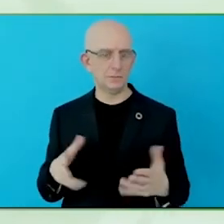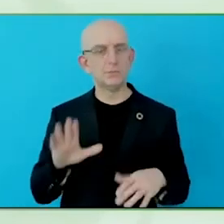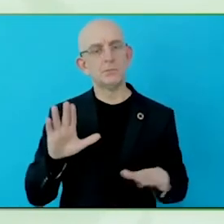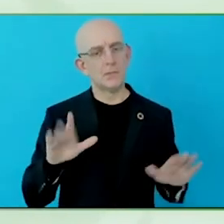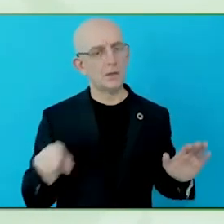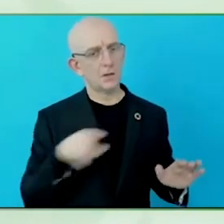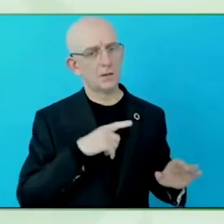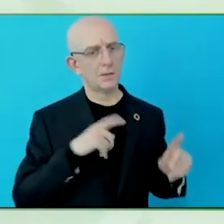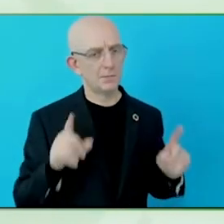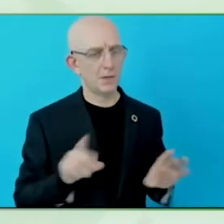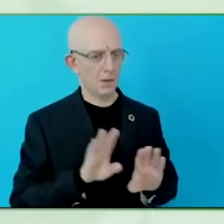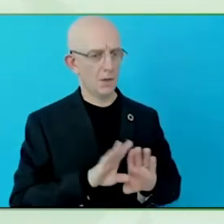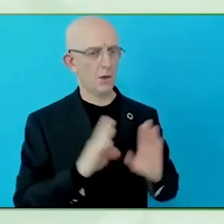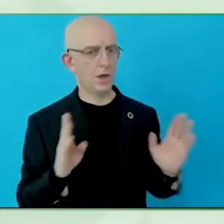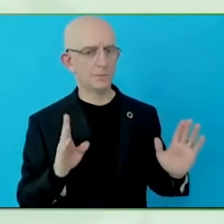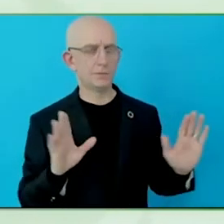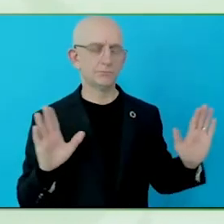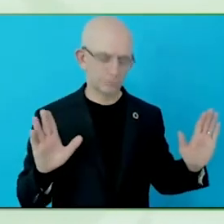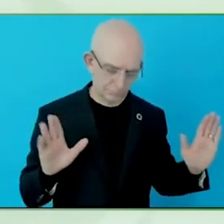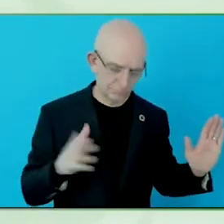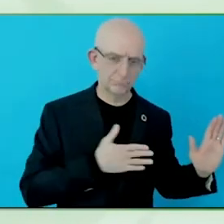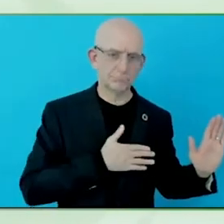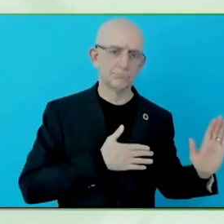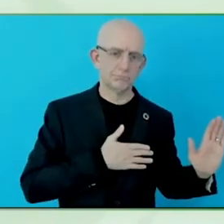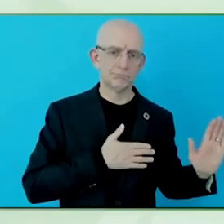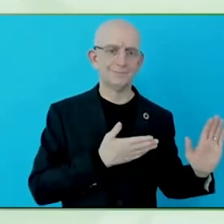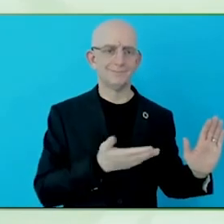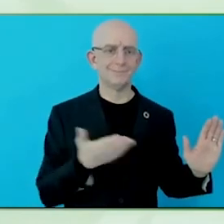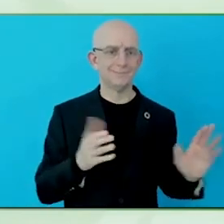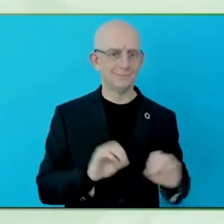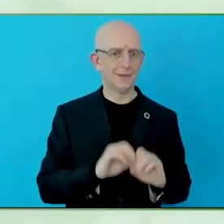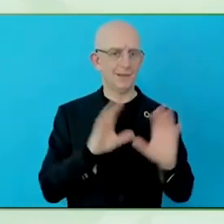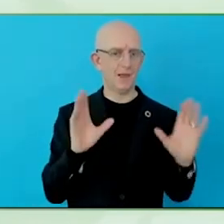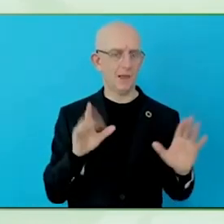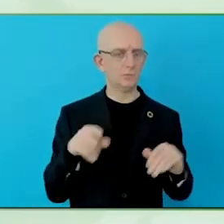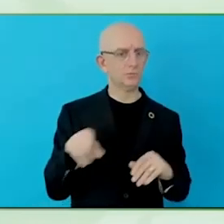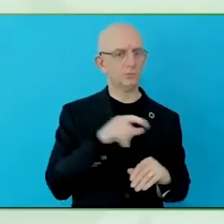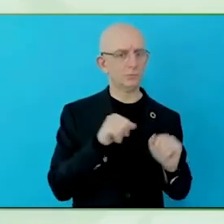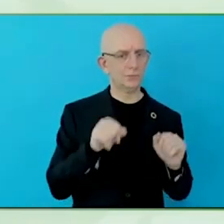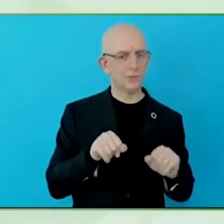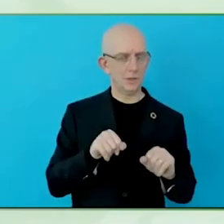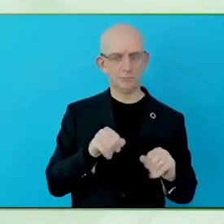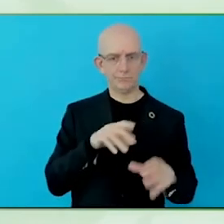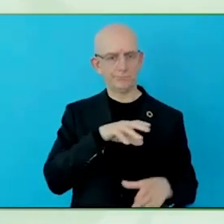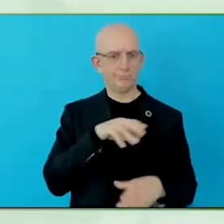You can depend on a colleague bit. But people move around in that organisation, so you have to be